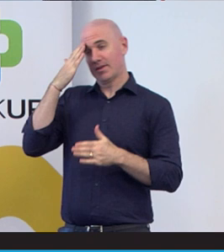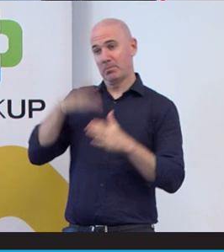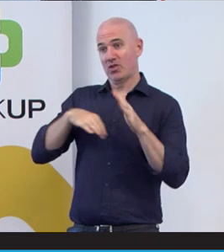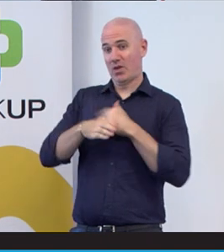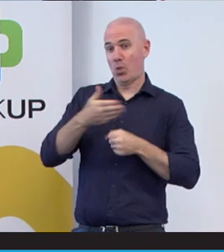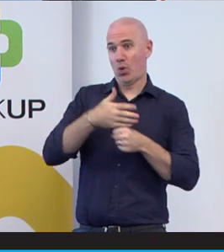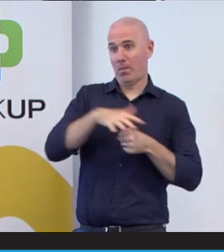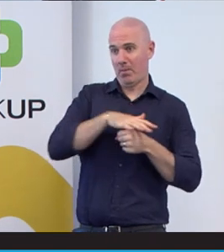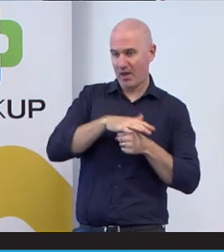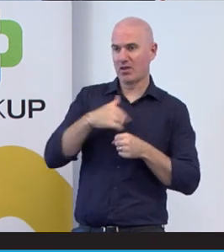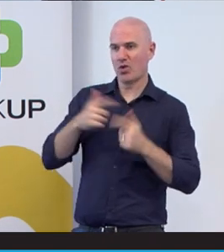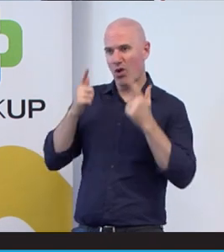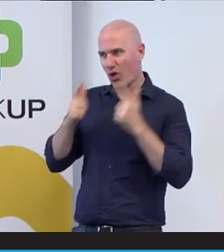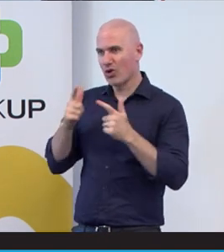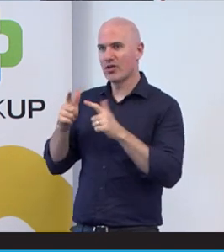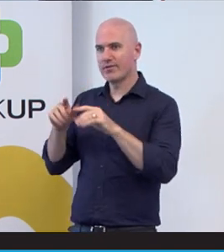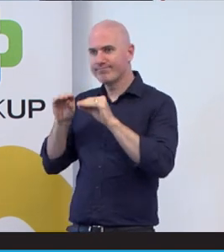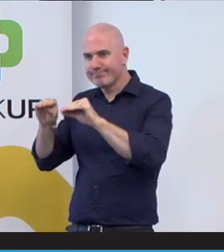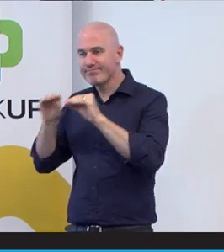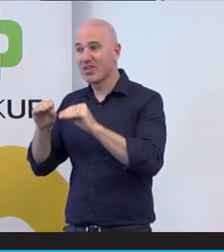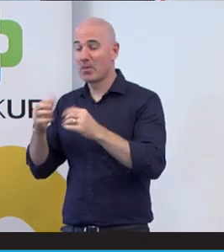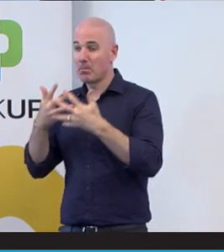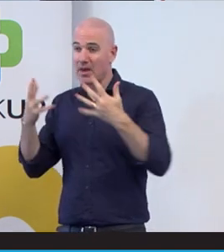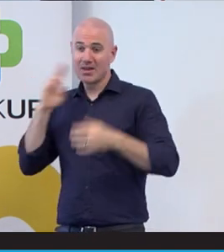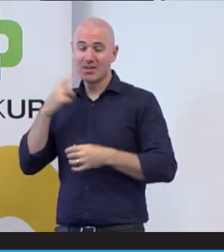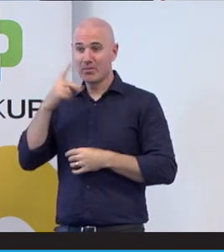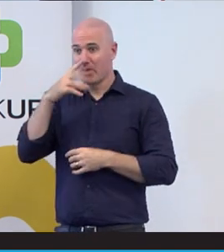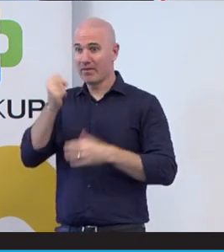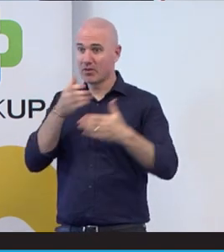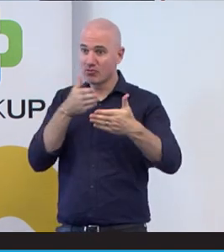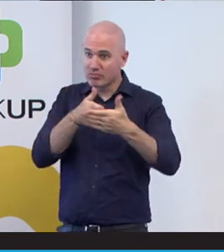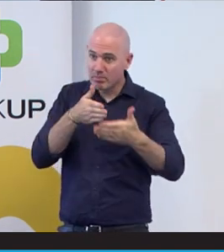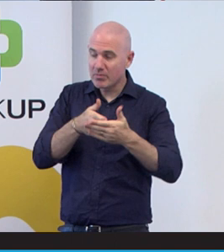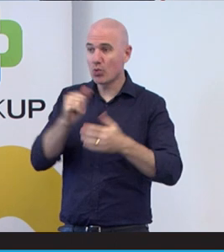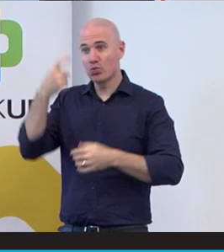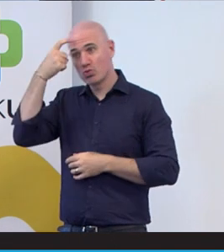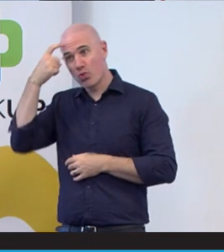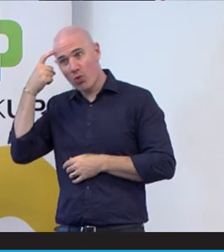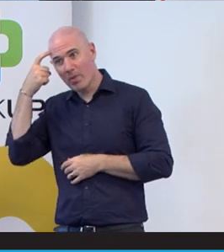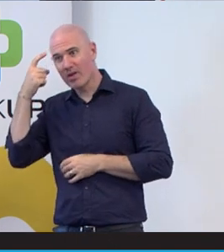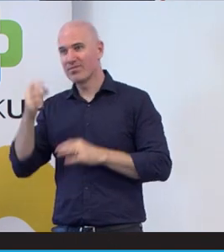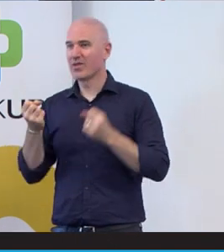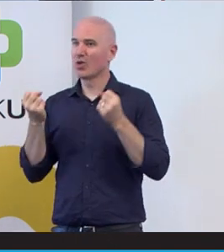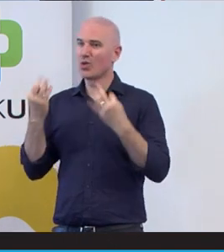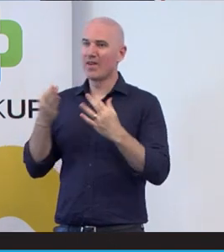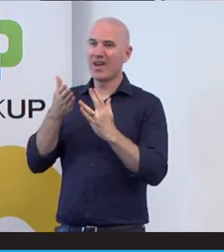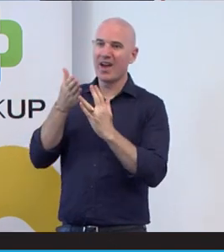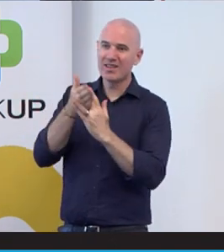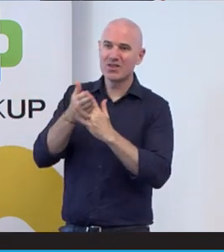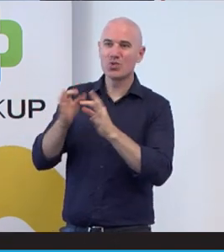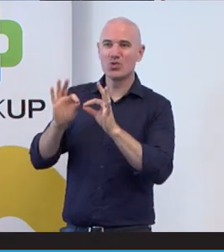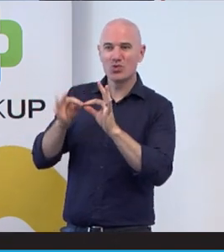the people breaking barriers the trauma not accepting interpreters not Accepting Auslan